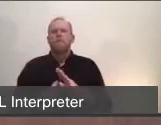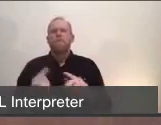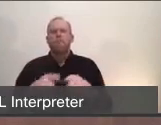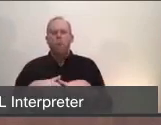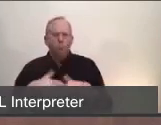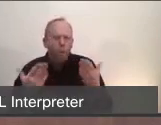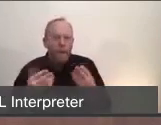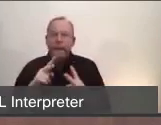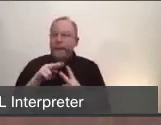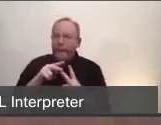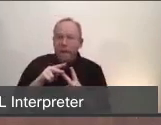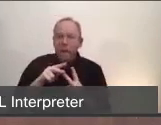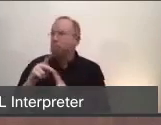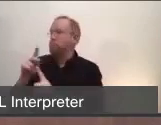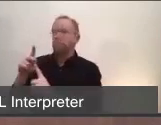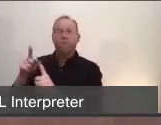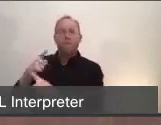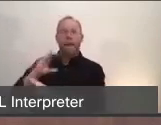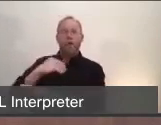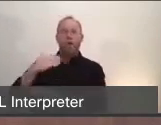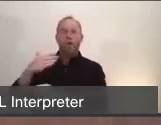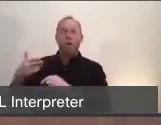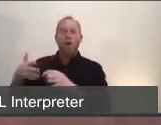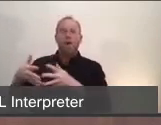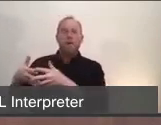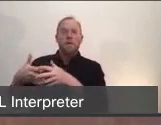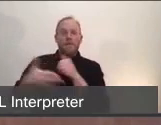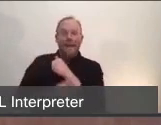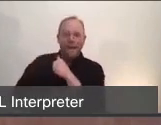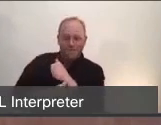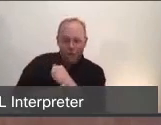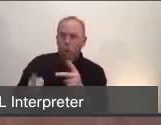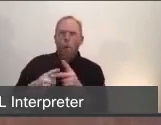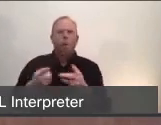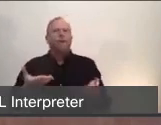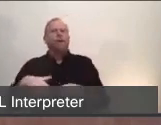So what's Marin's take on that? And I'm going to leave that open to whoever would like to tackle that question.